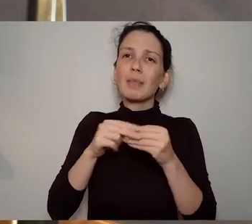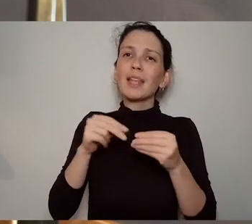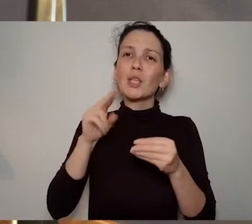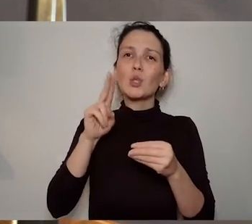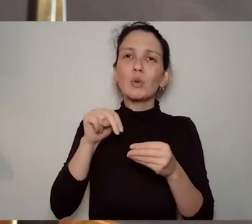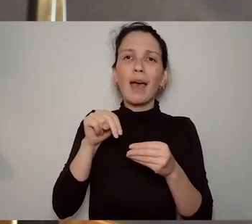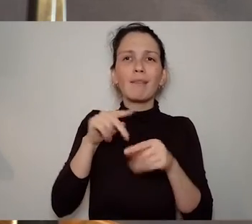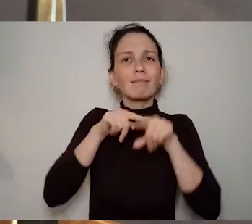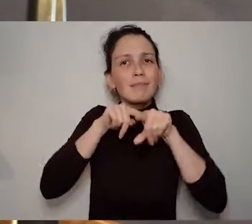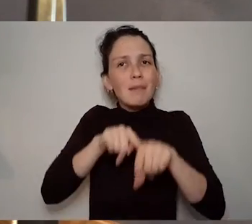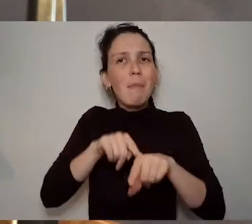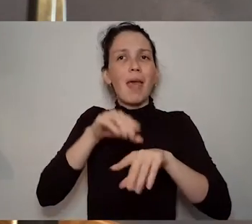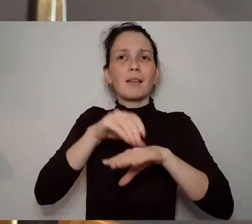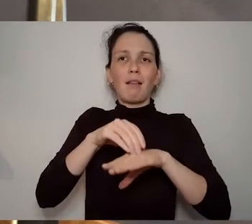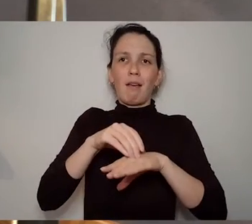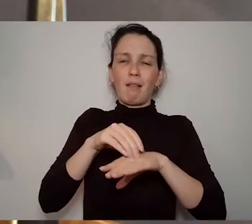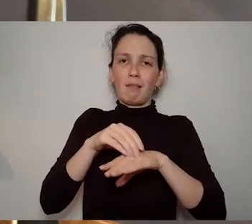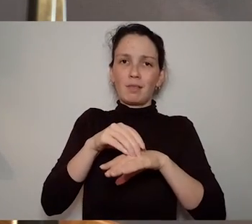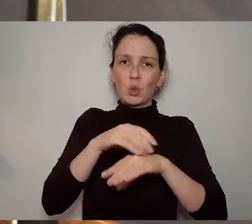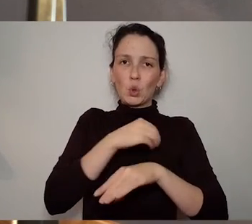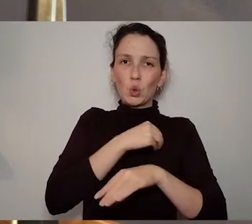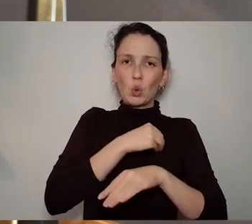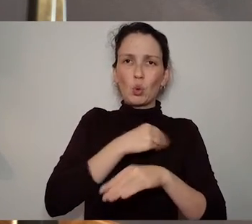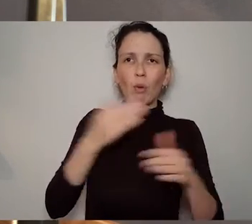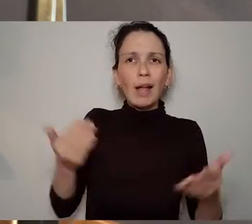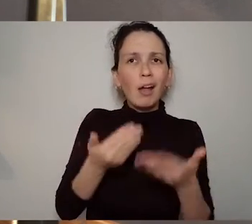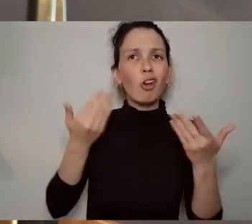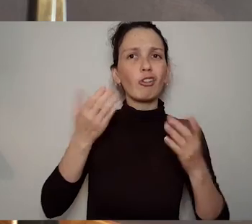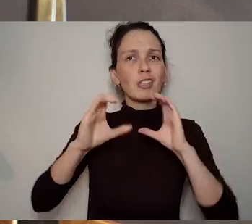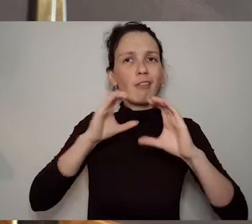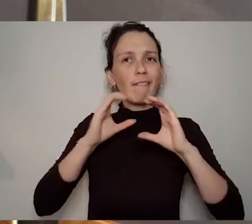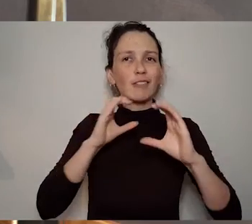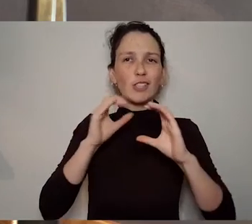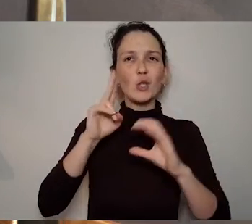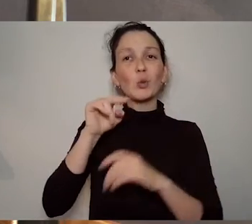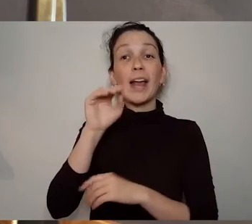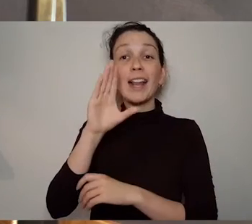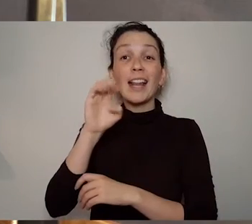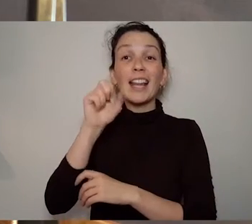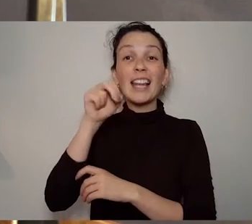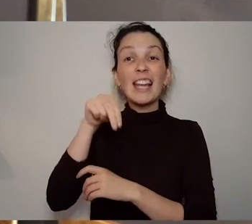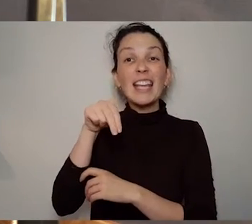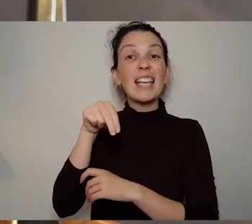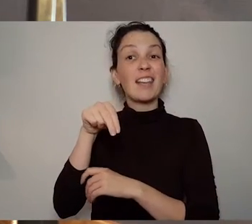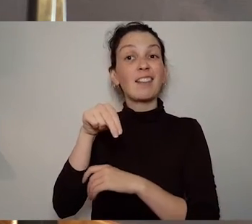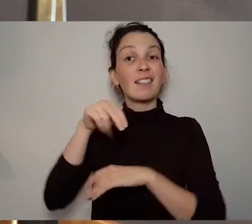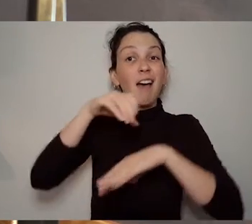to prompt a conversation after a production. So I think and I hope that that this